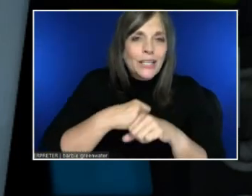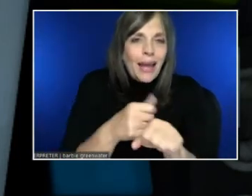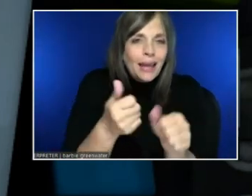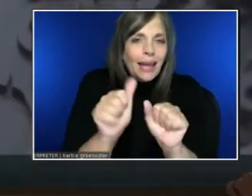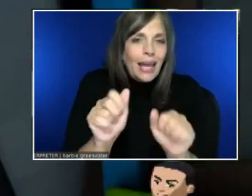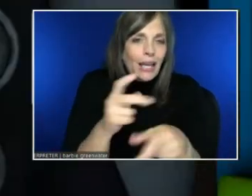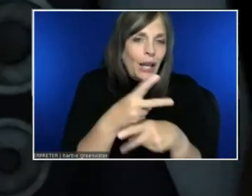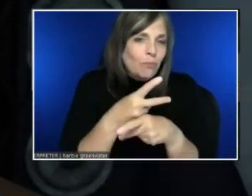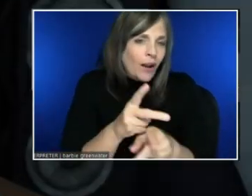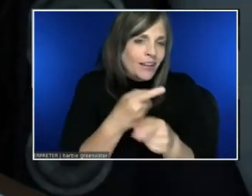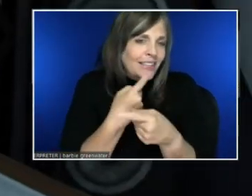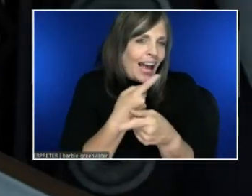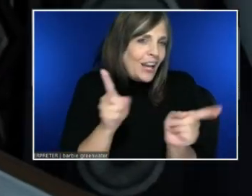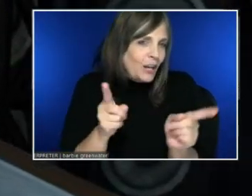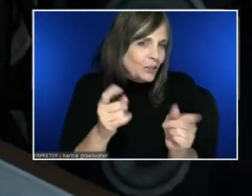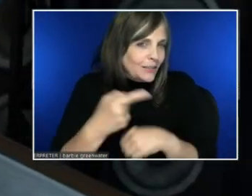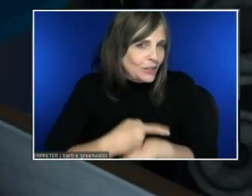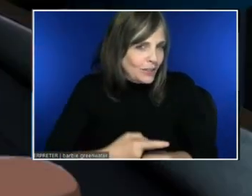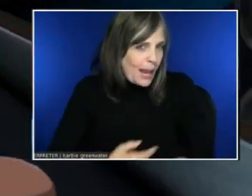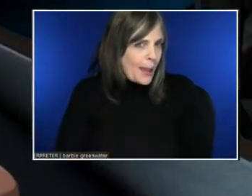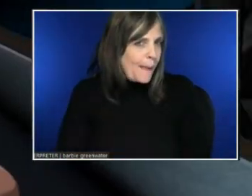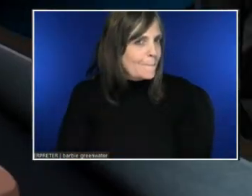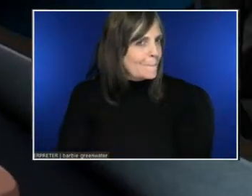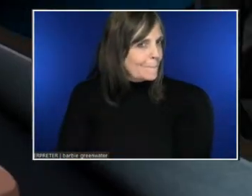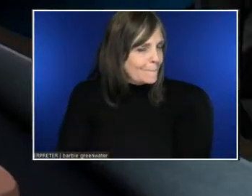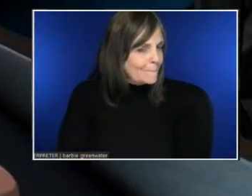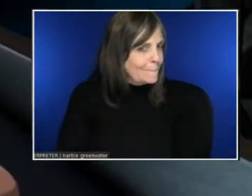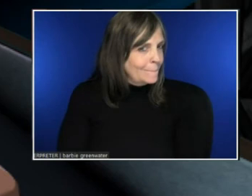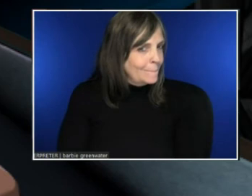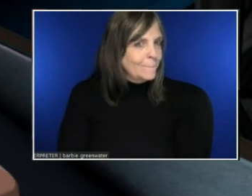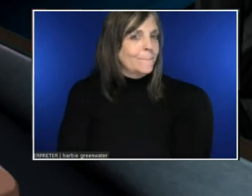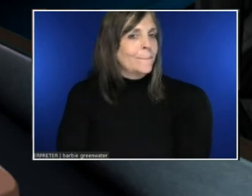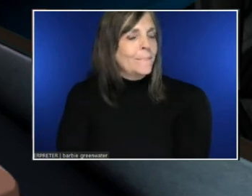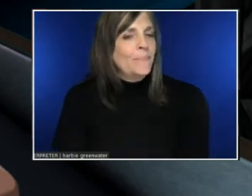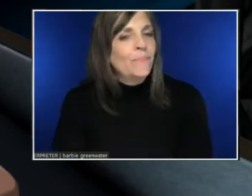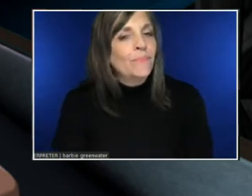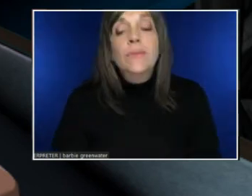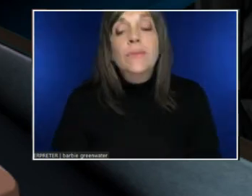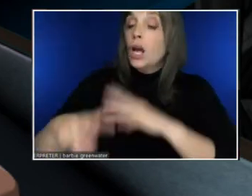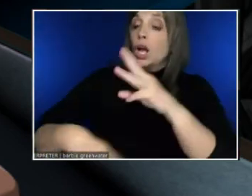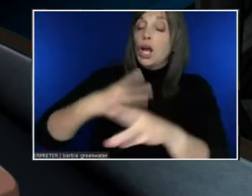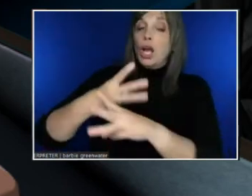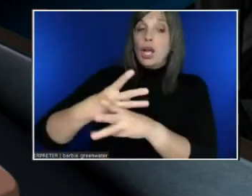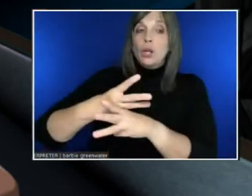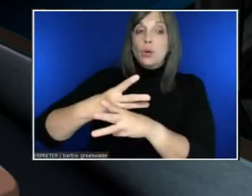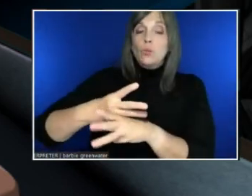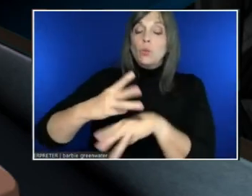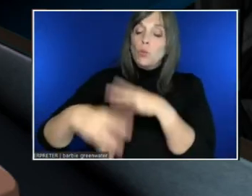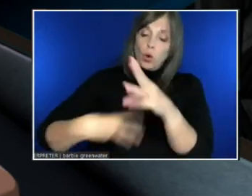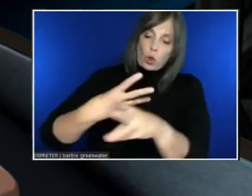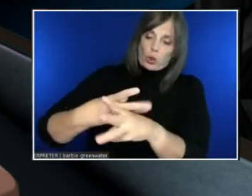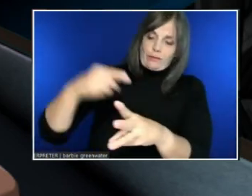The other thing was... I would like to see in-world, where if we put up pop-up messages in our worlds, that